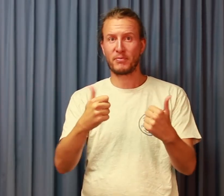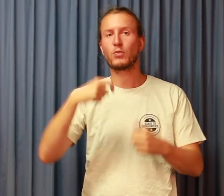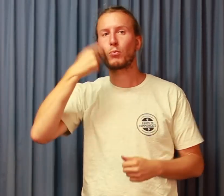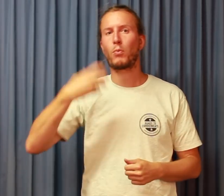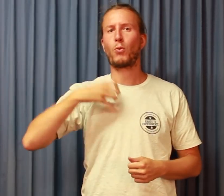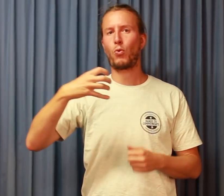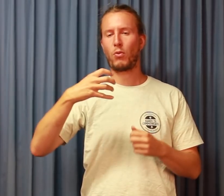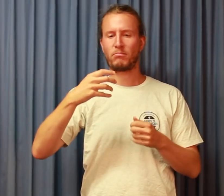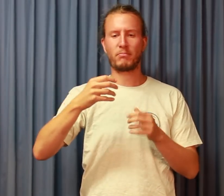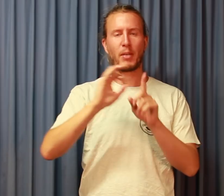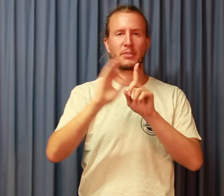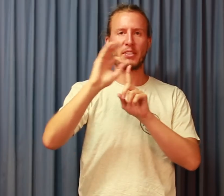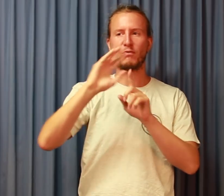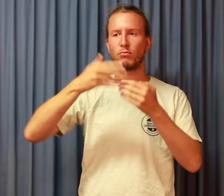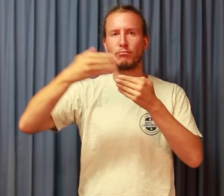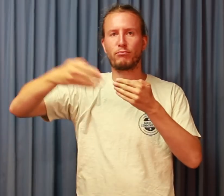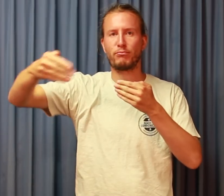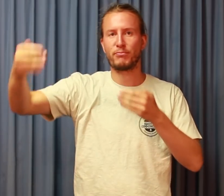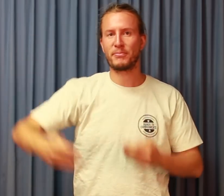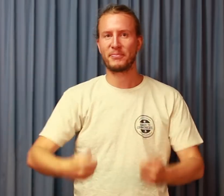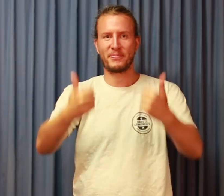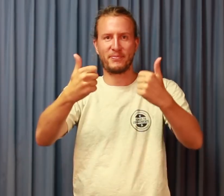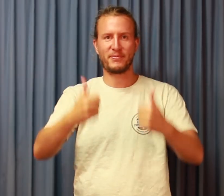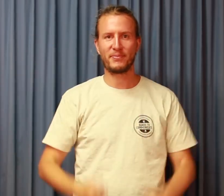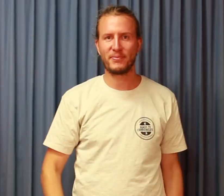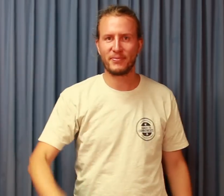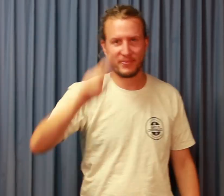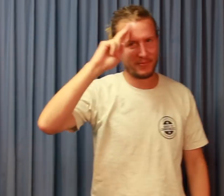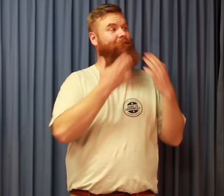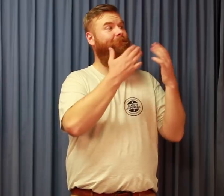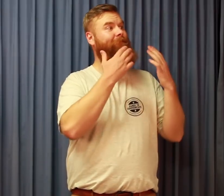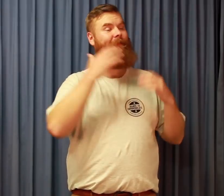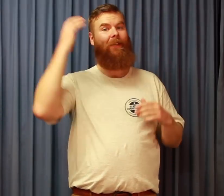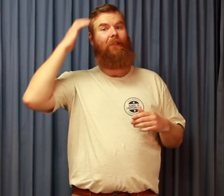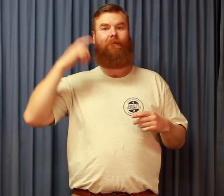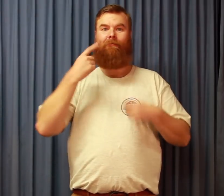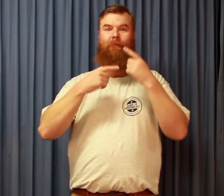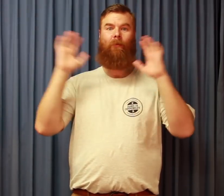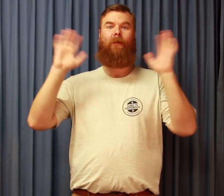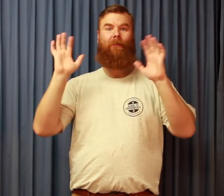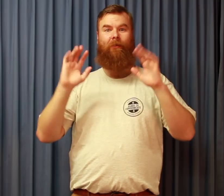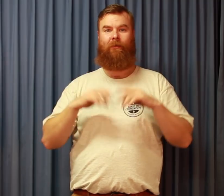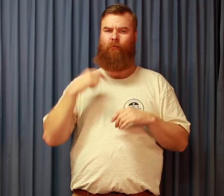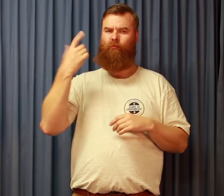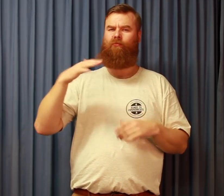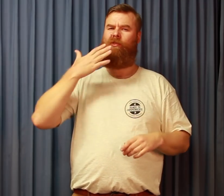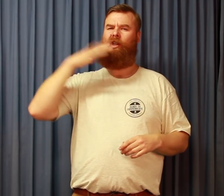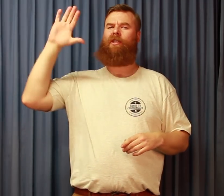There will be more updates tomorrow. Great. Thanks Alex, for that weather update. So it will be hot tomorrow.